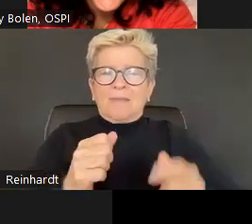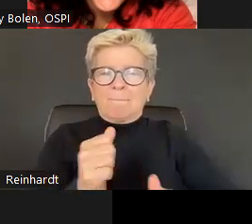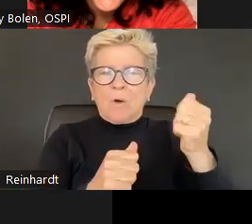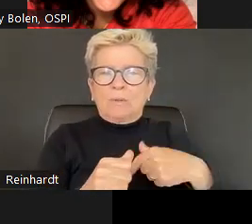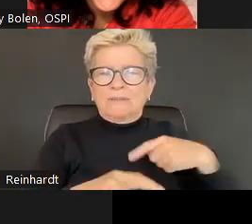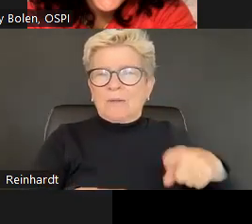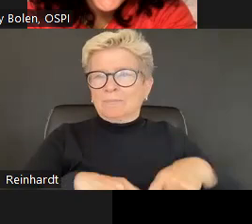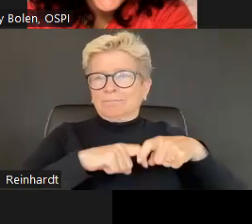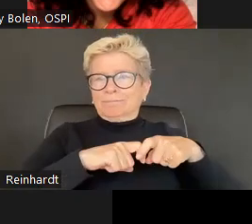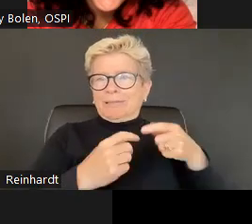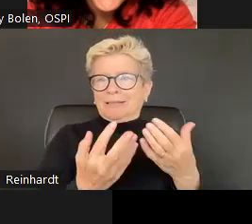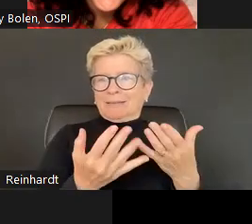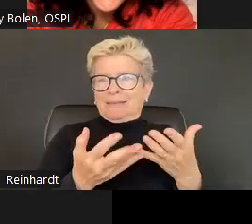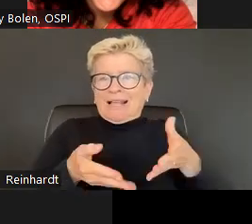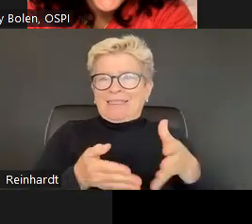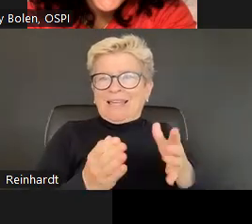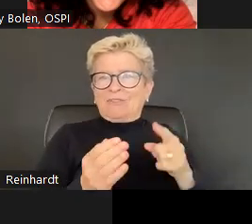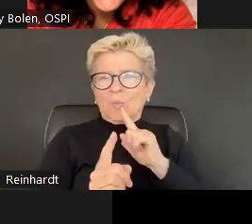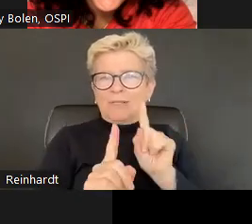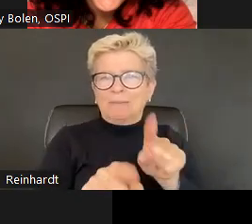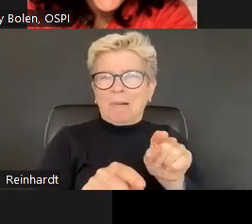What competency influences your work with students the most? So if you had to think about your work with students, which competency do you think influences your work with them the most?